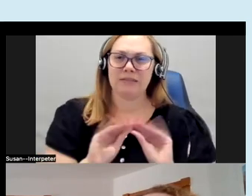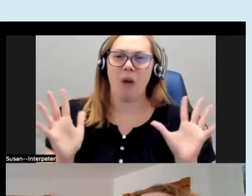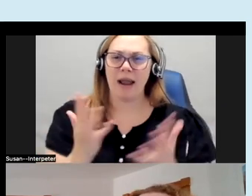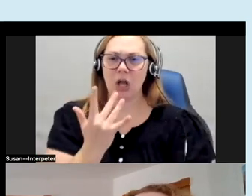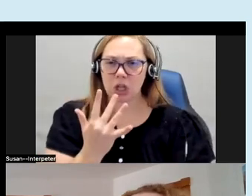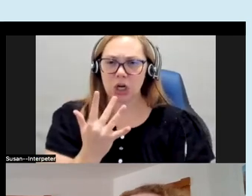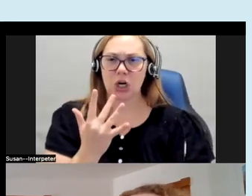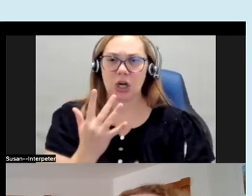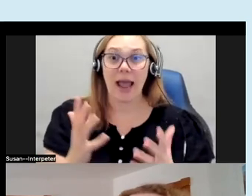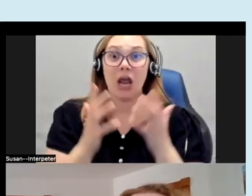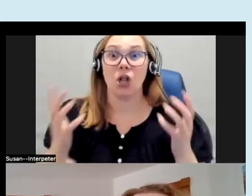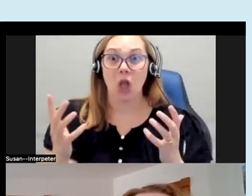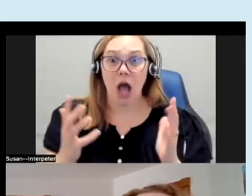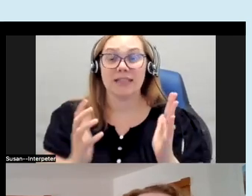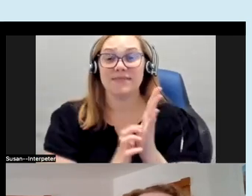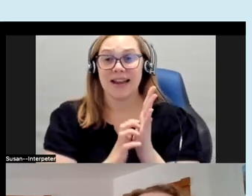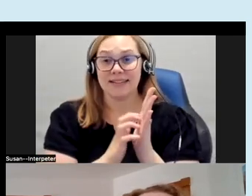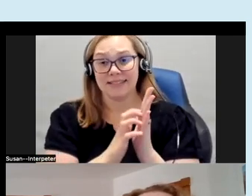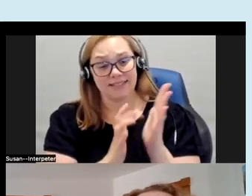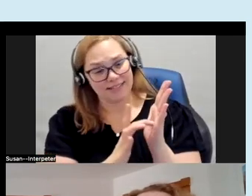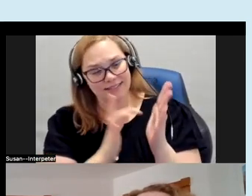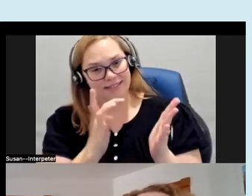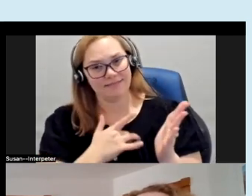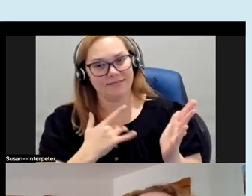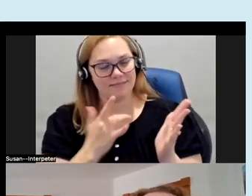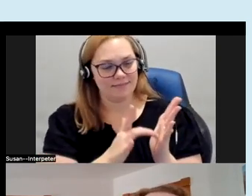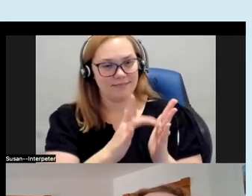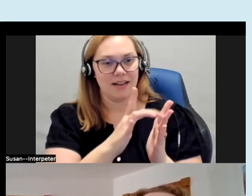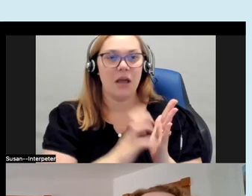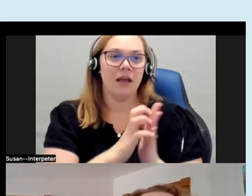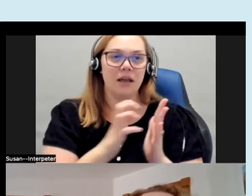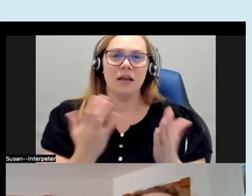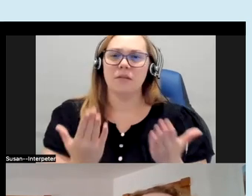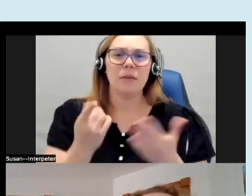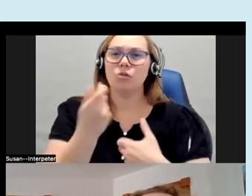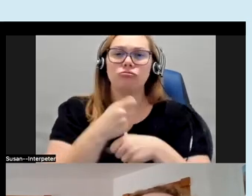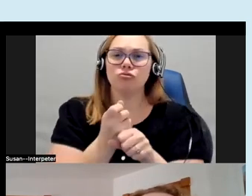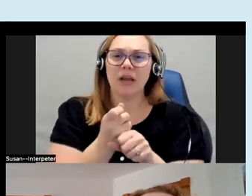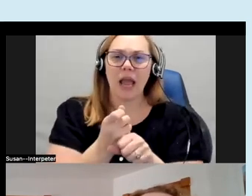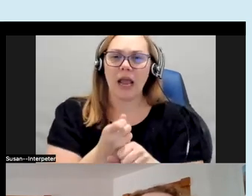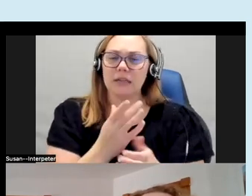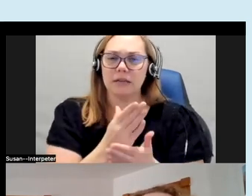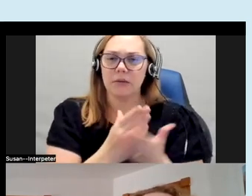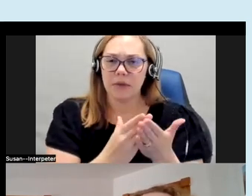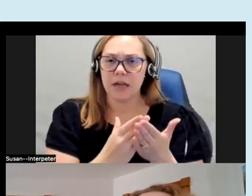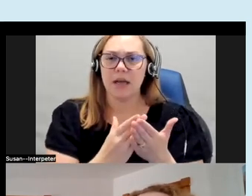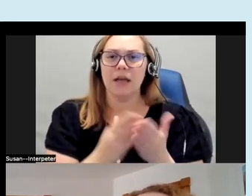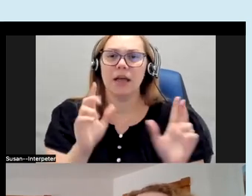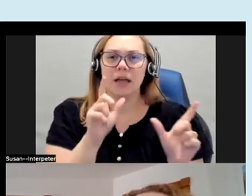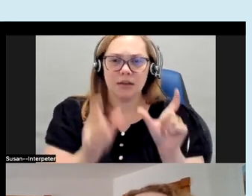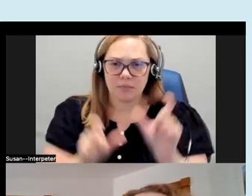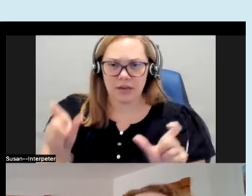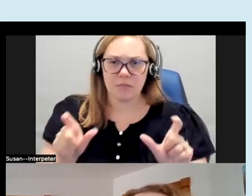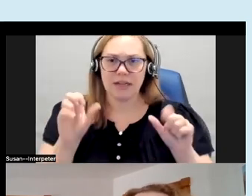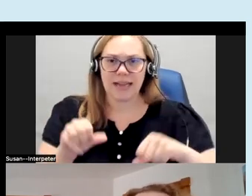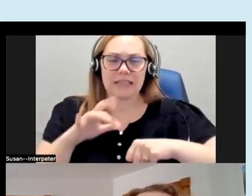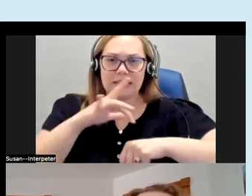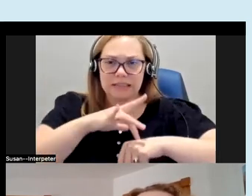lcks lots of texture maybe you create a piece that the audience can interact with physically